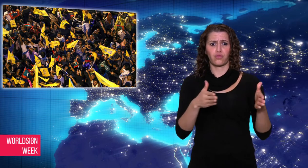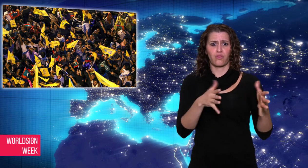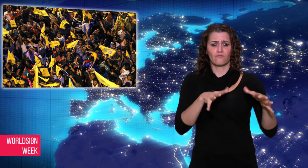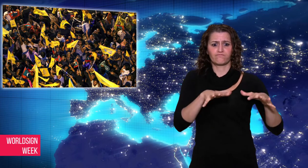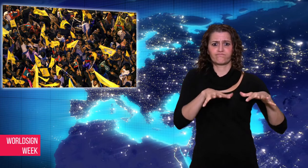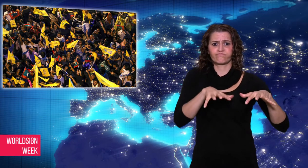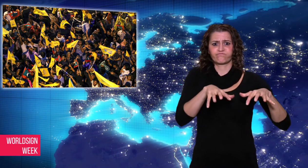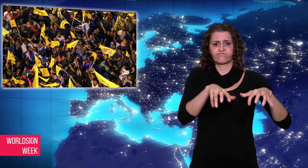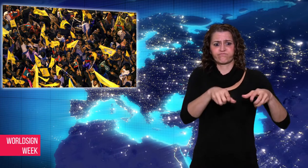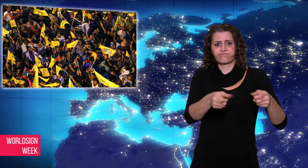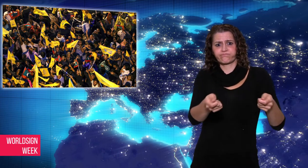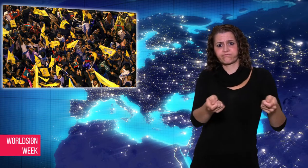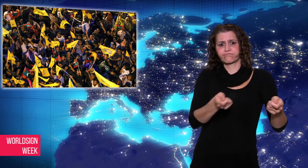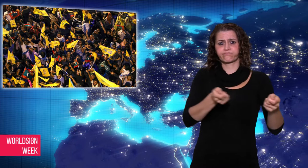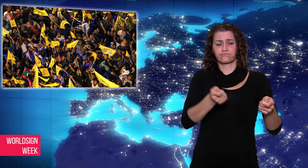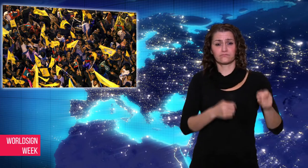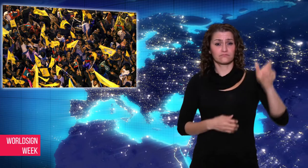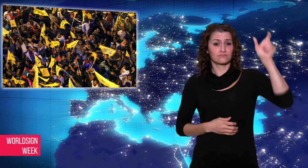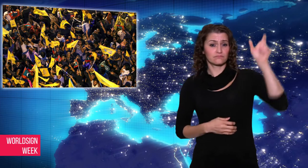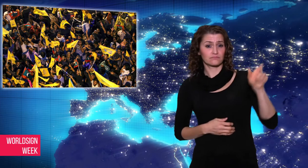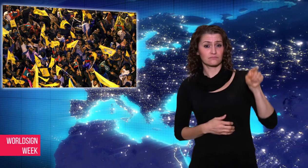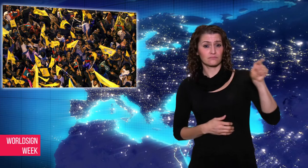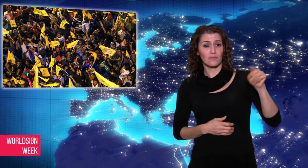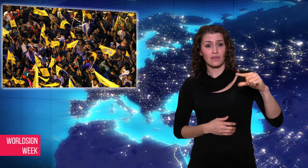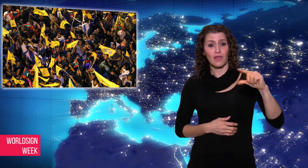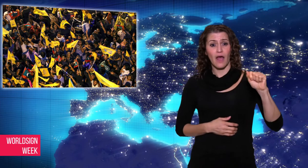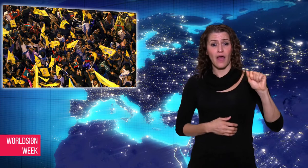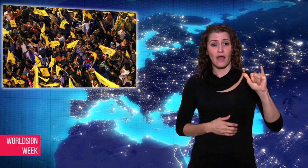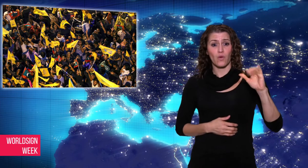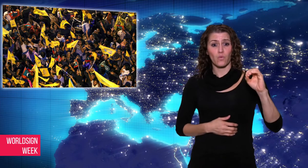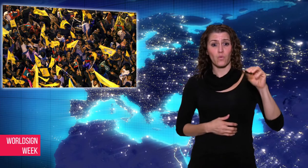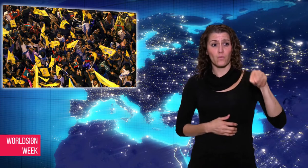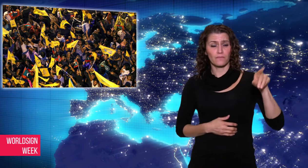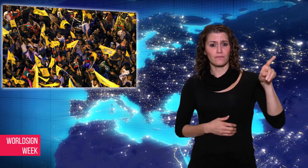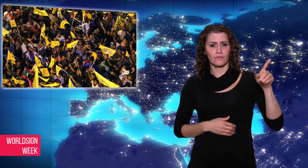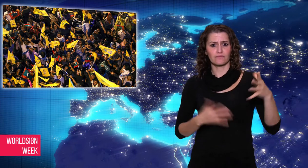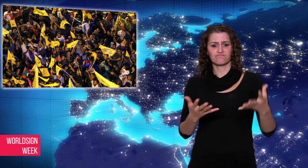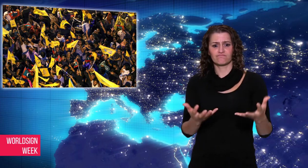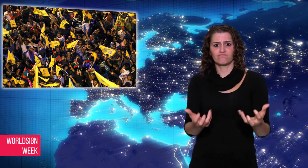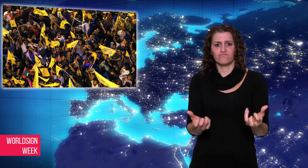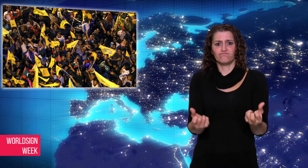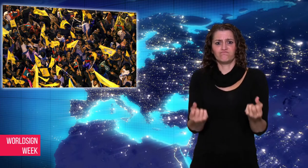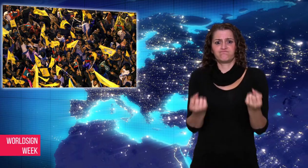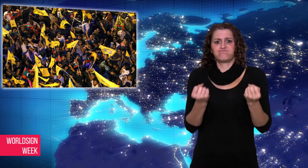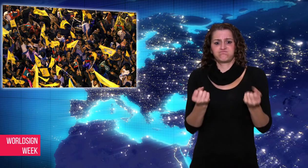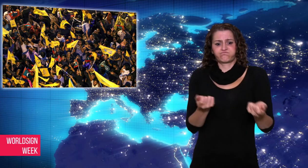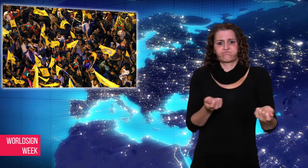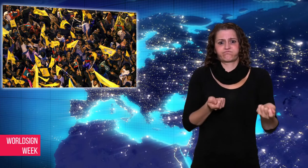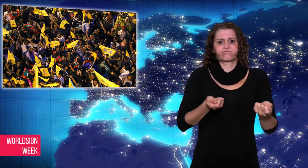autocracy under Gayoom’s rule.